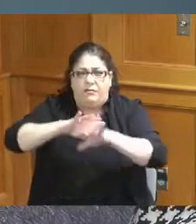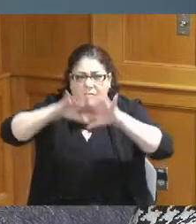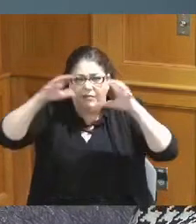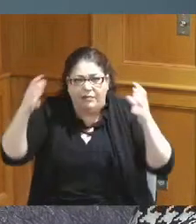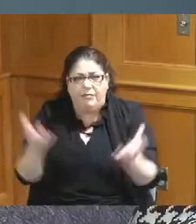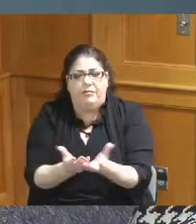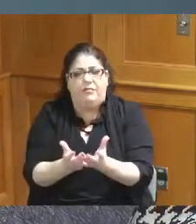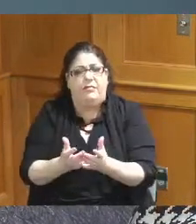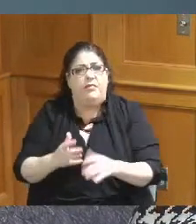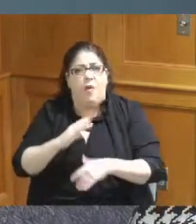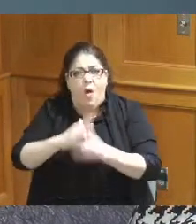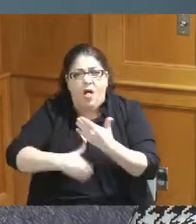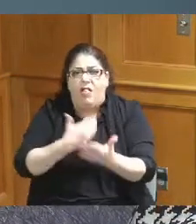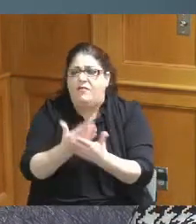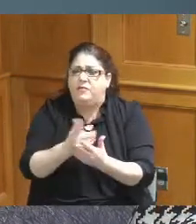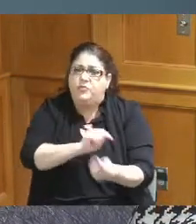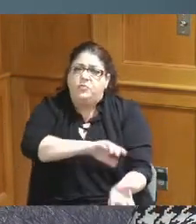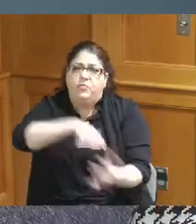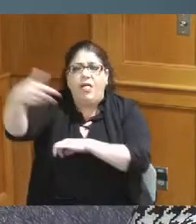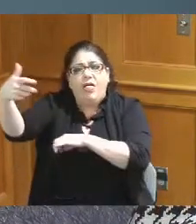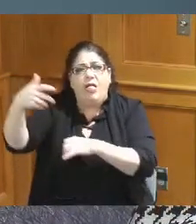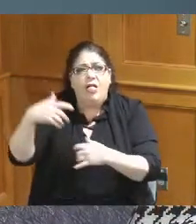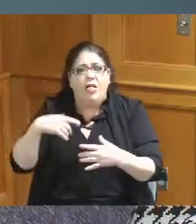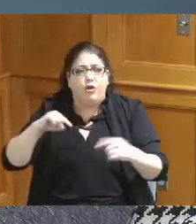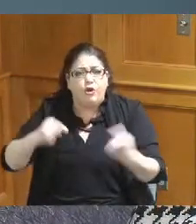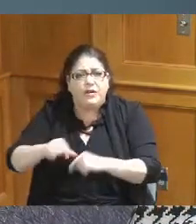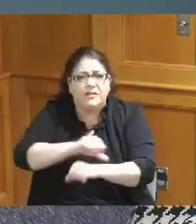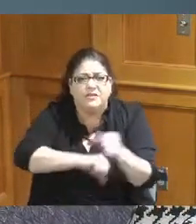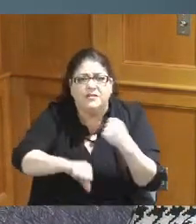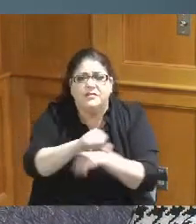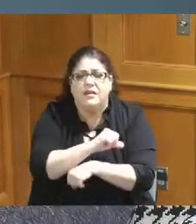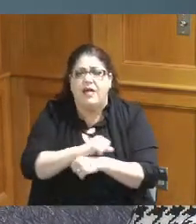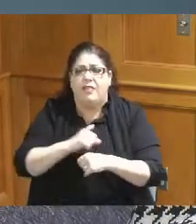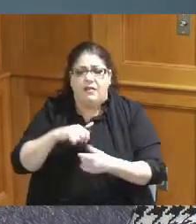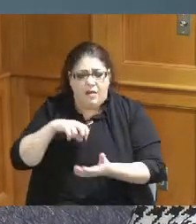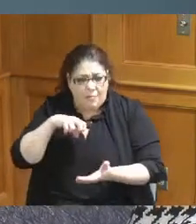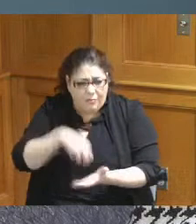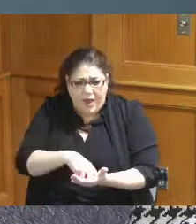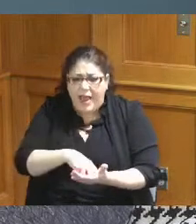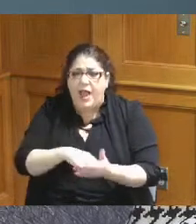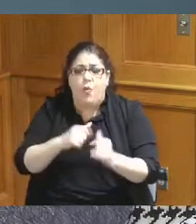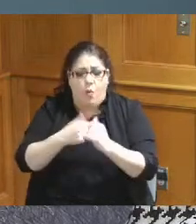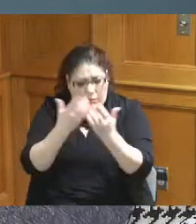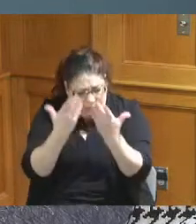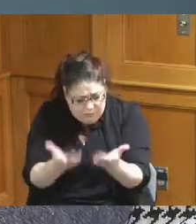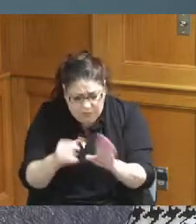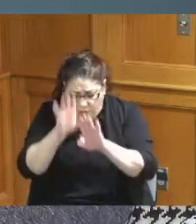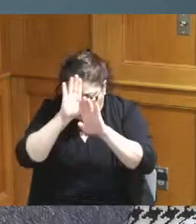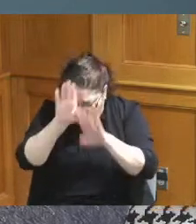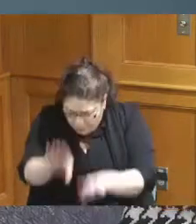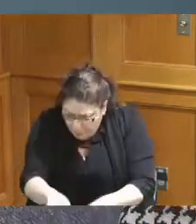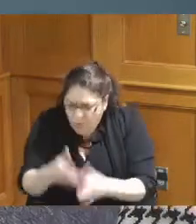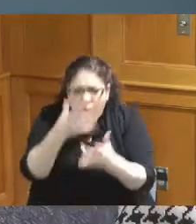and we just need to be continually on our knees or however you do it in prayer to try to stop this